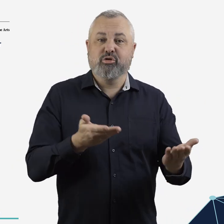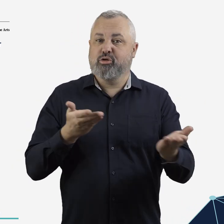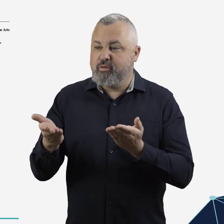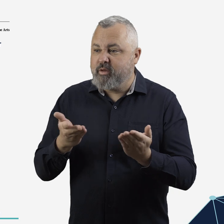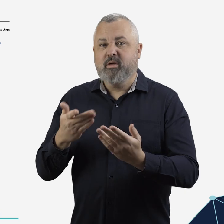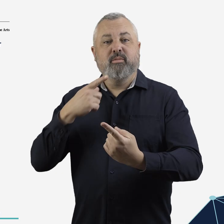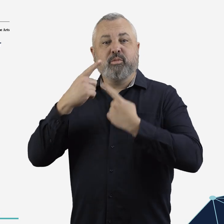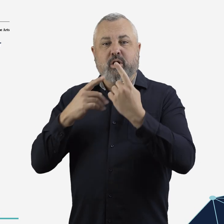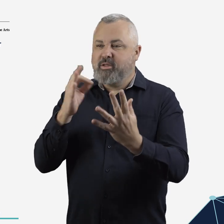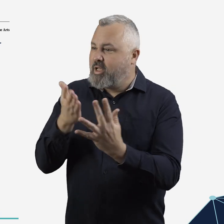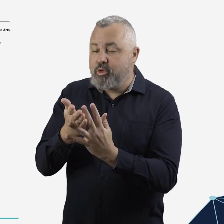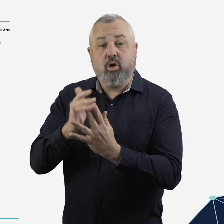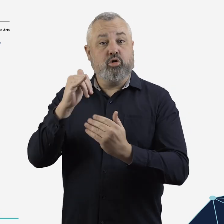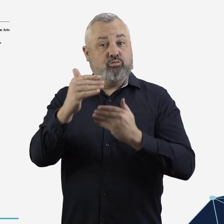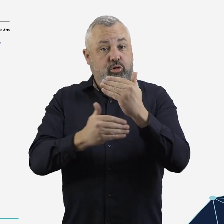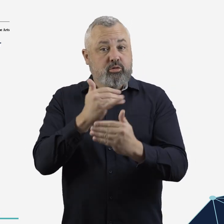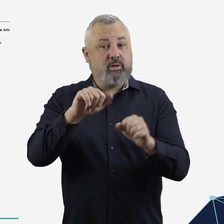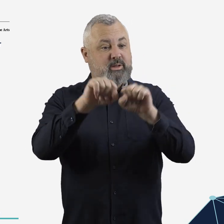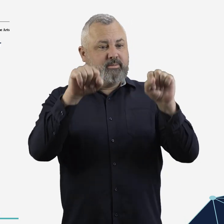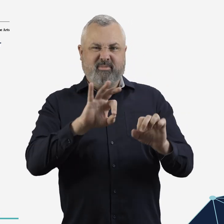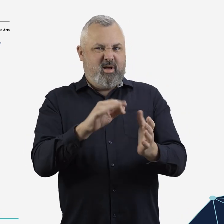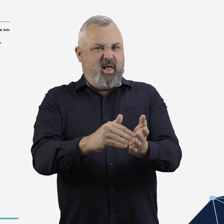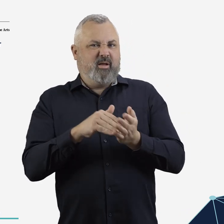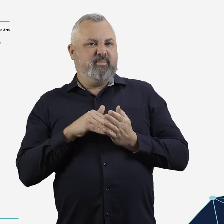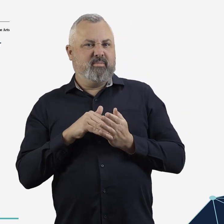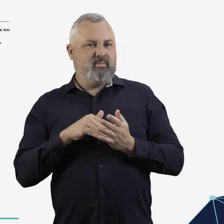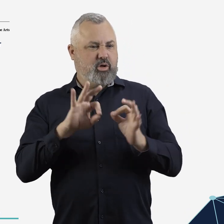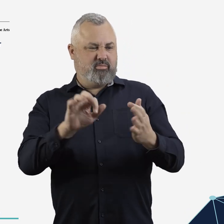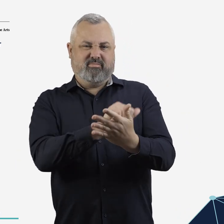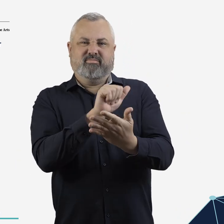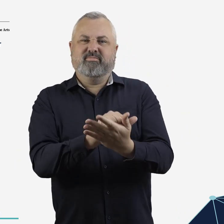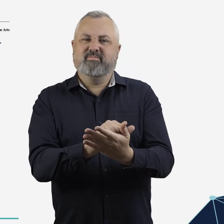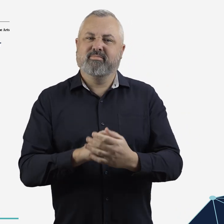services at airports and unhelpful practices and systems.